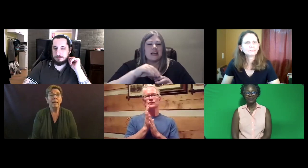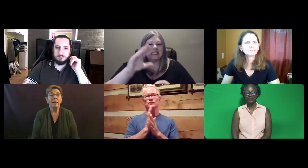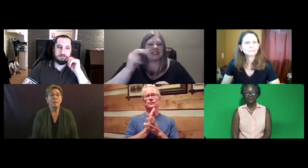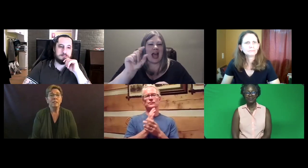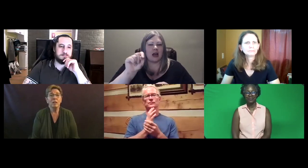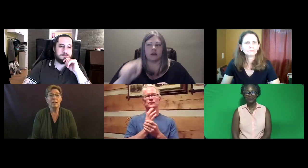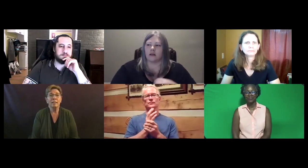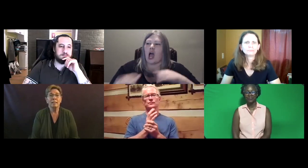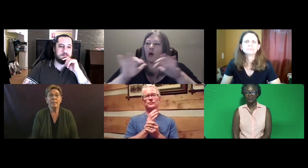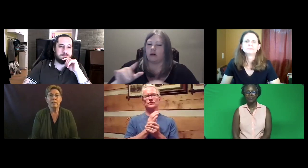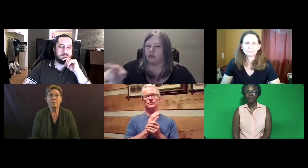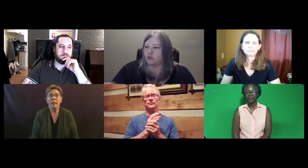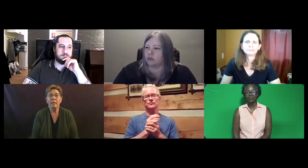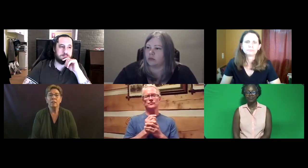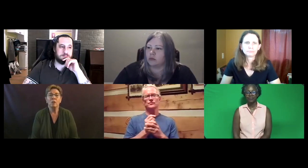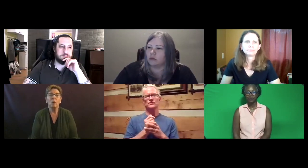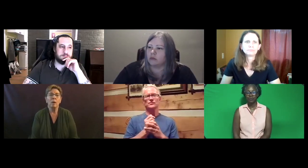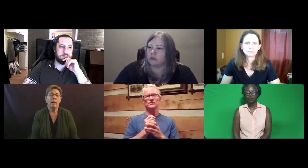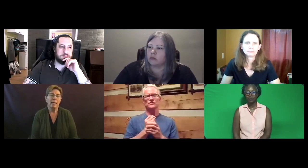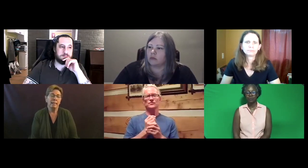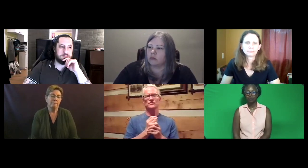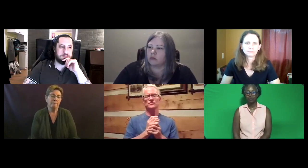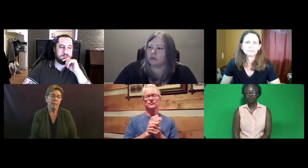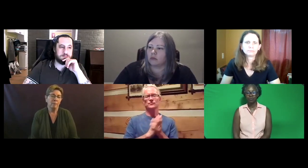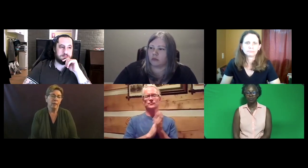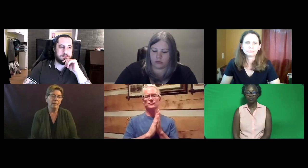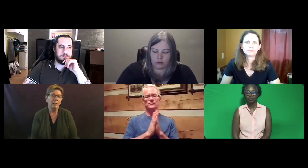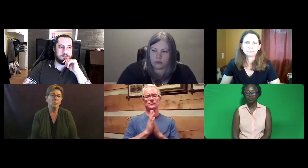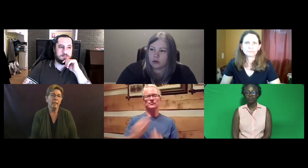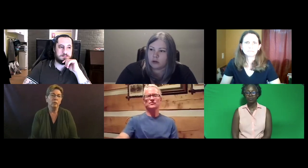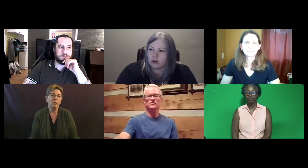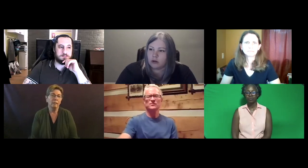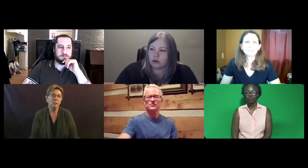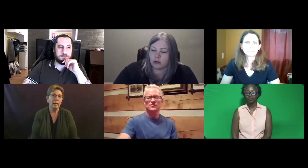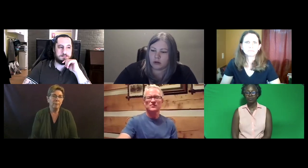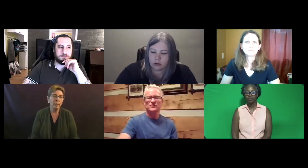I don't see Jon e-mail, so I'm recommending you take a look at the chat box.